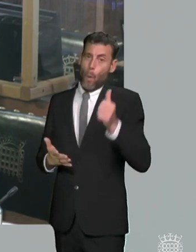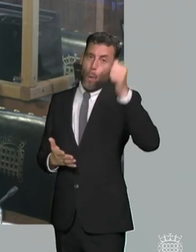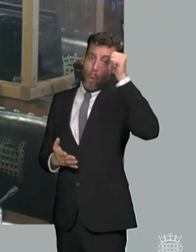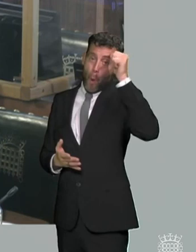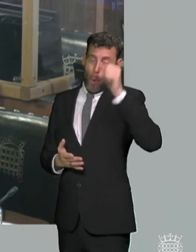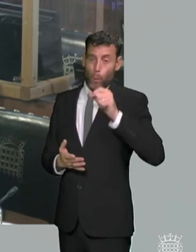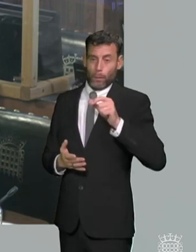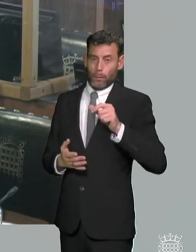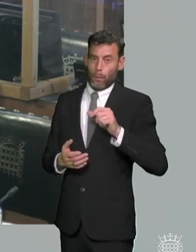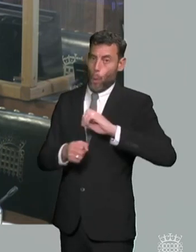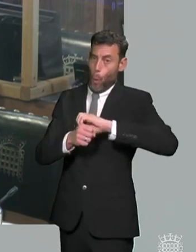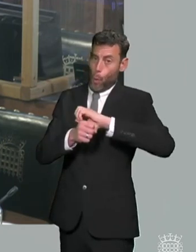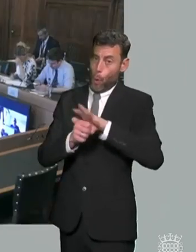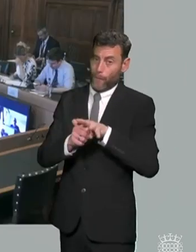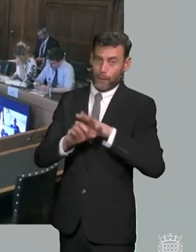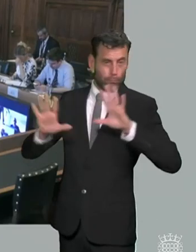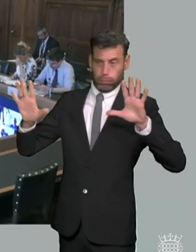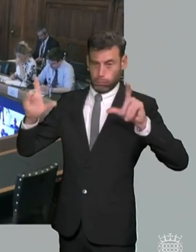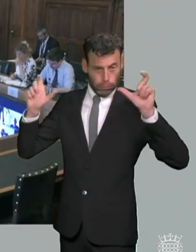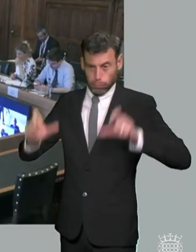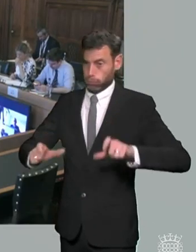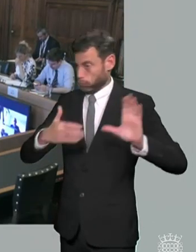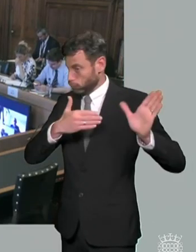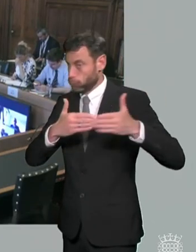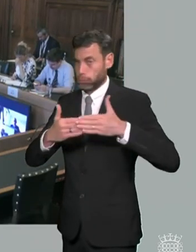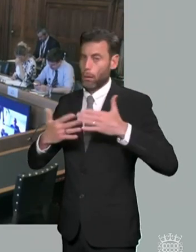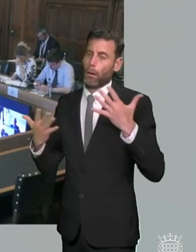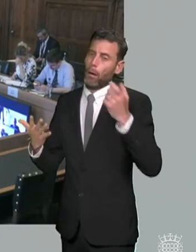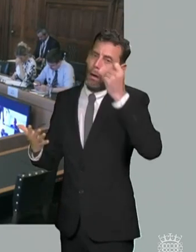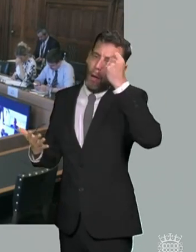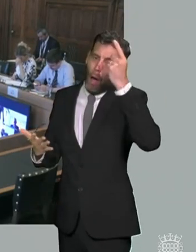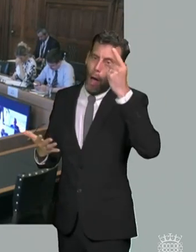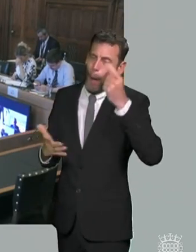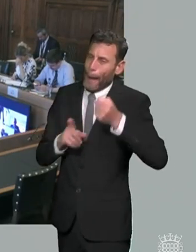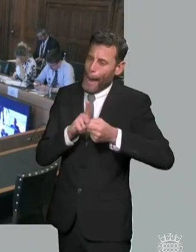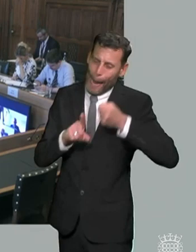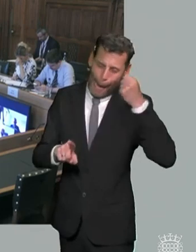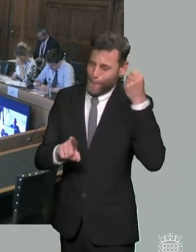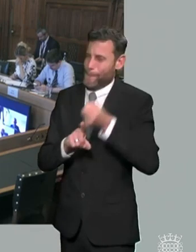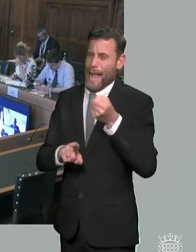sen's support and indeed i went round a very good junior school and infant school in westley in my